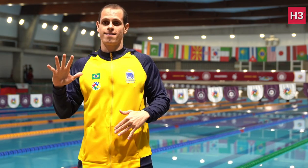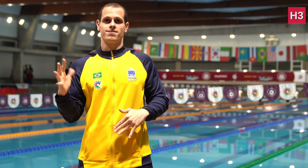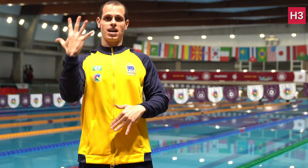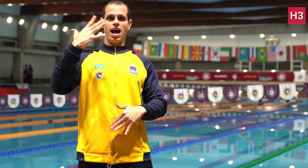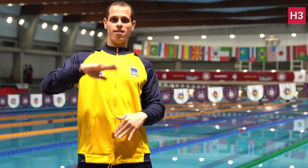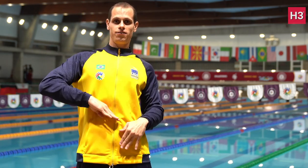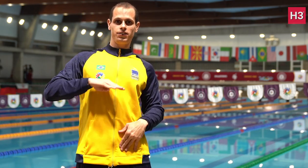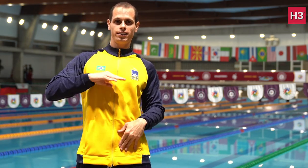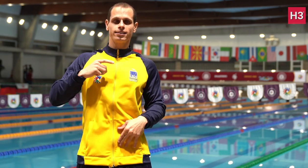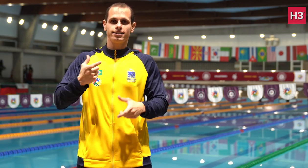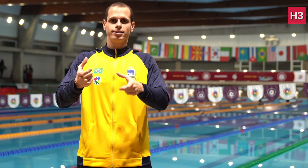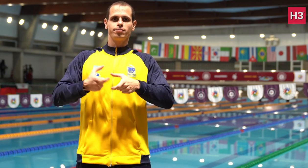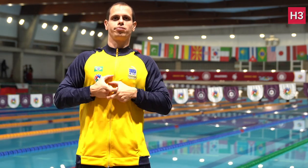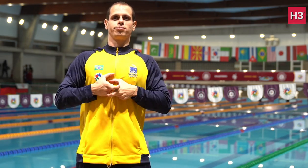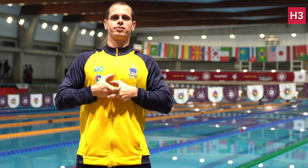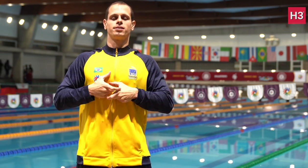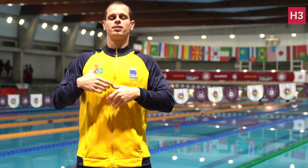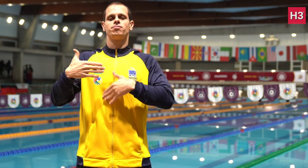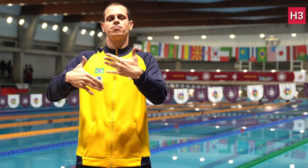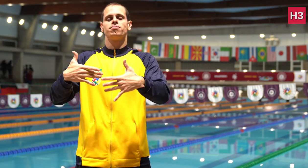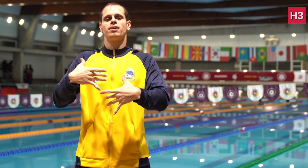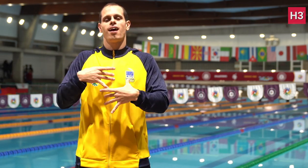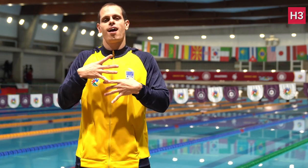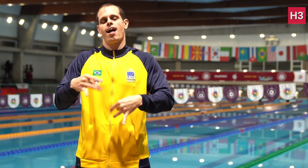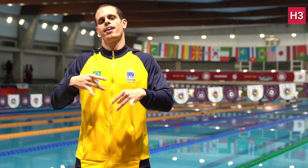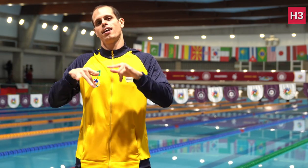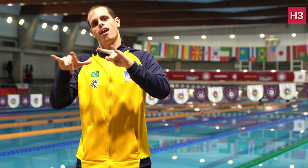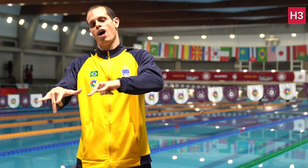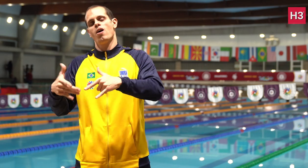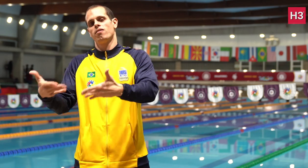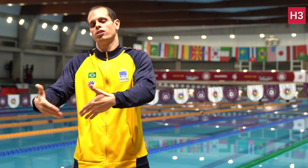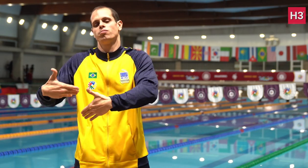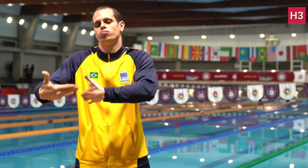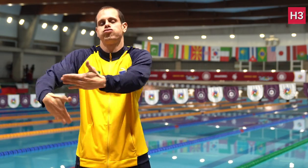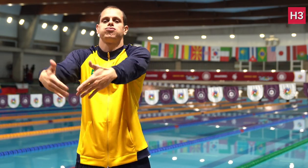I became immersed into swimming.